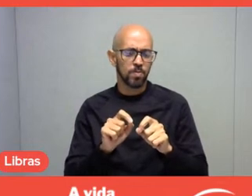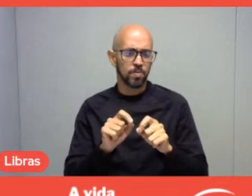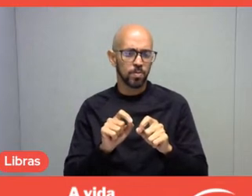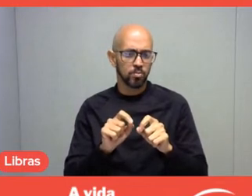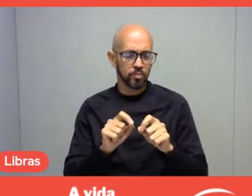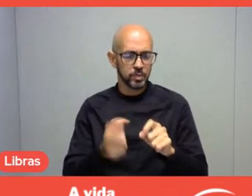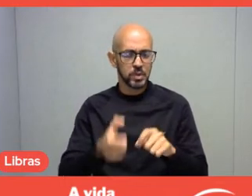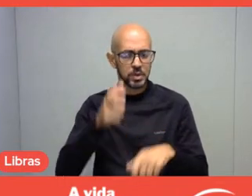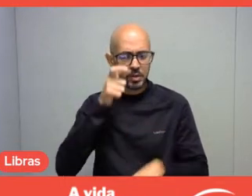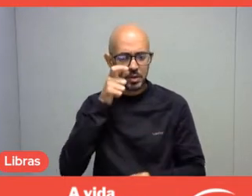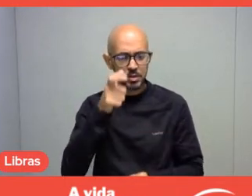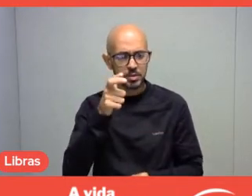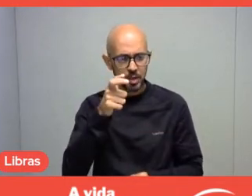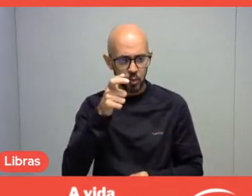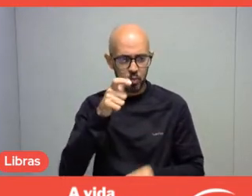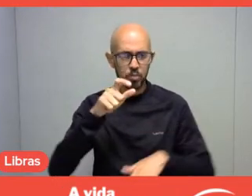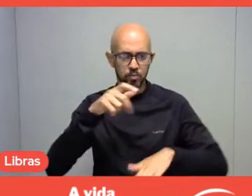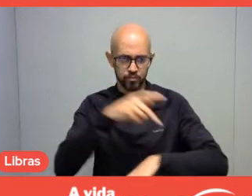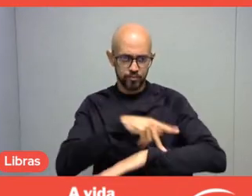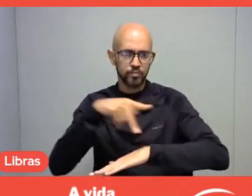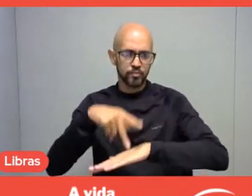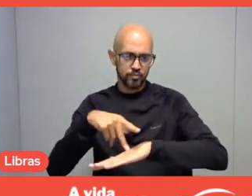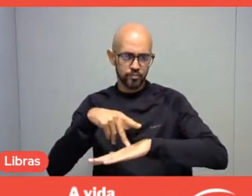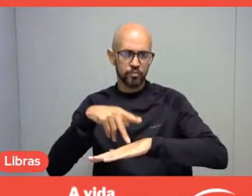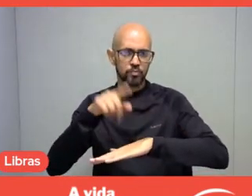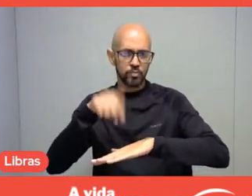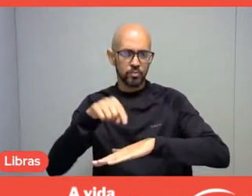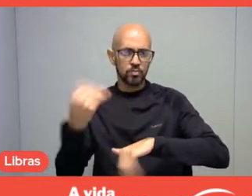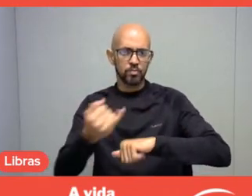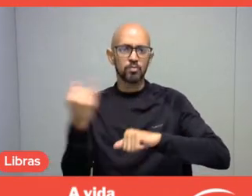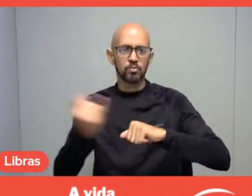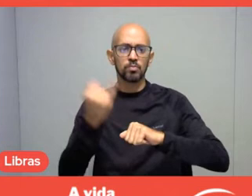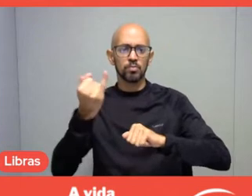is very important in leisure activities.